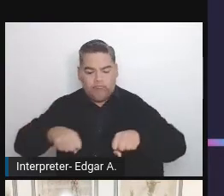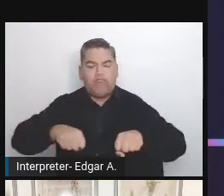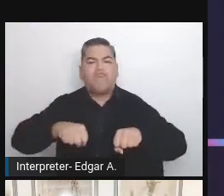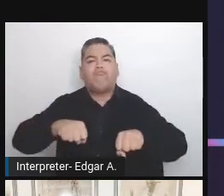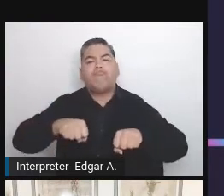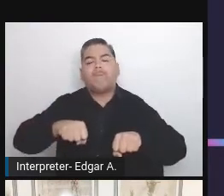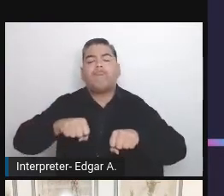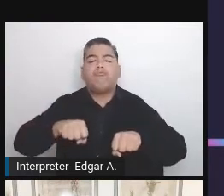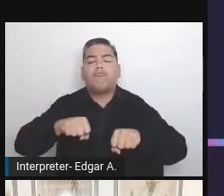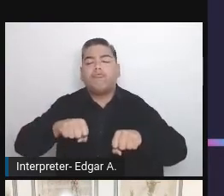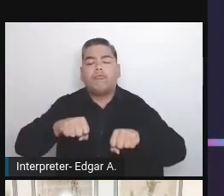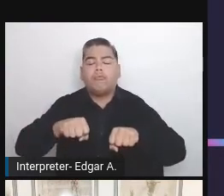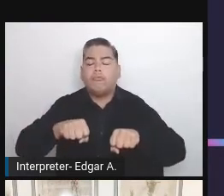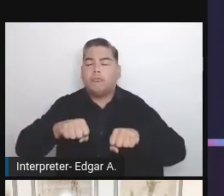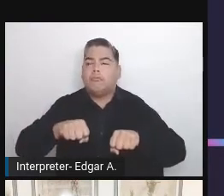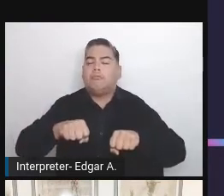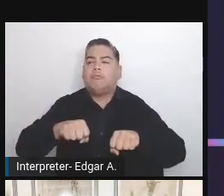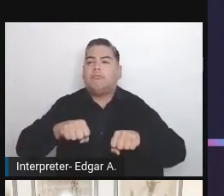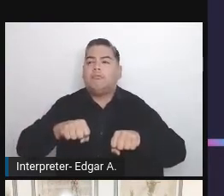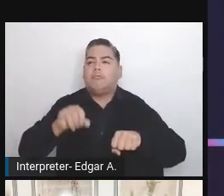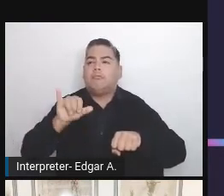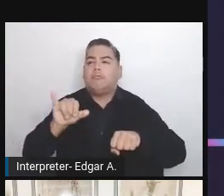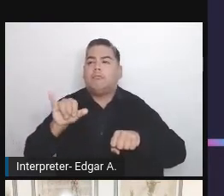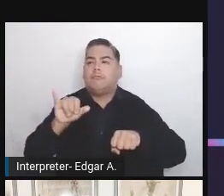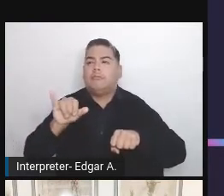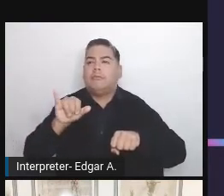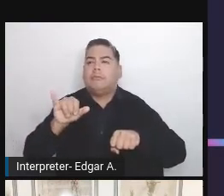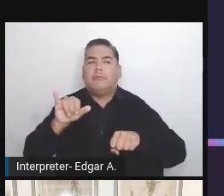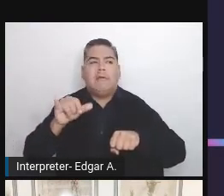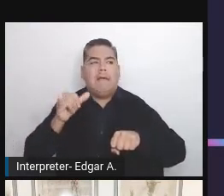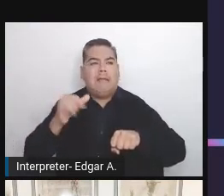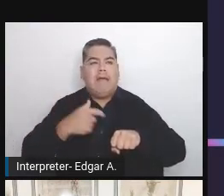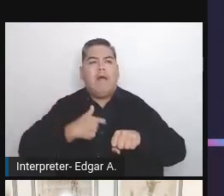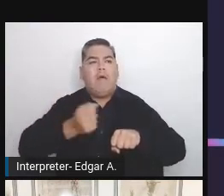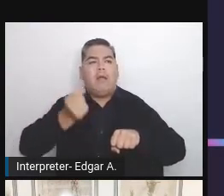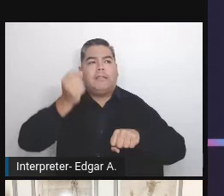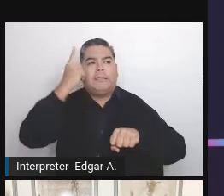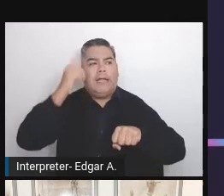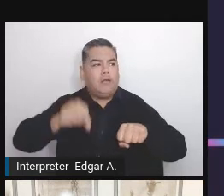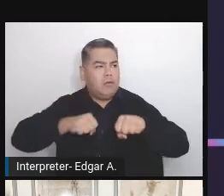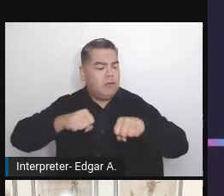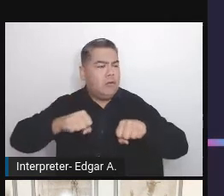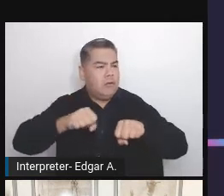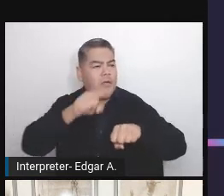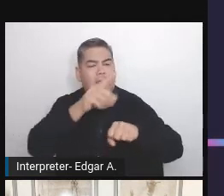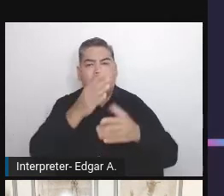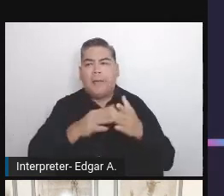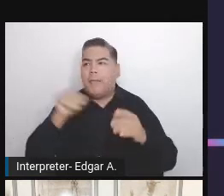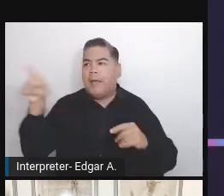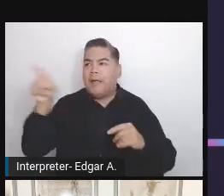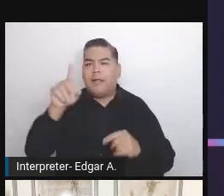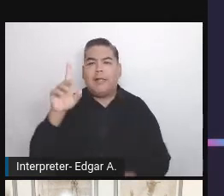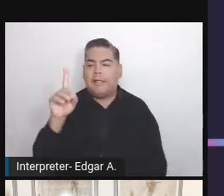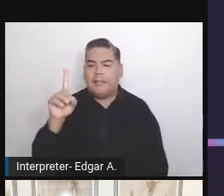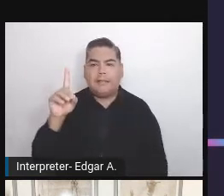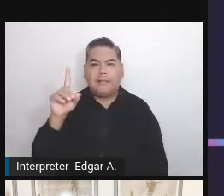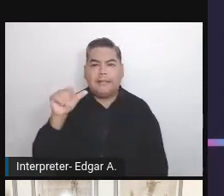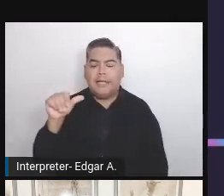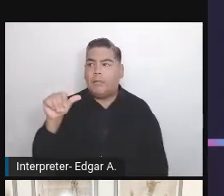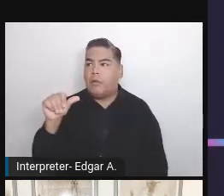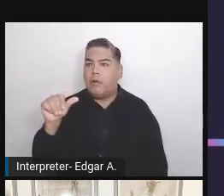how some disabled people have to feel using the whole city infrastructure.